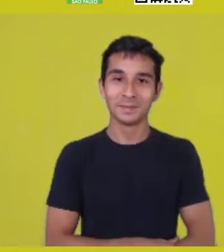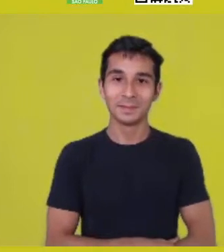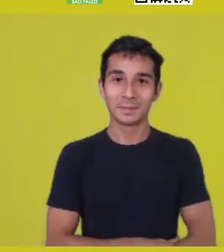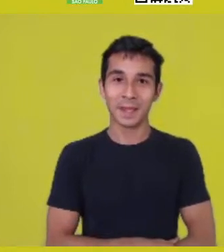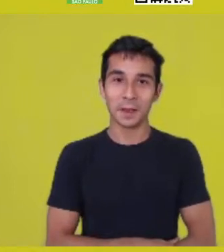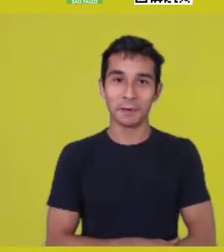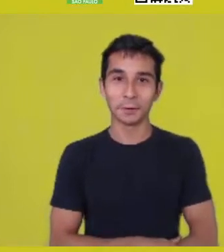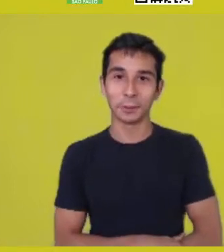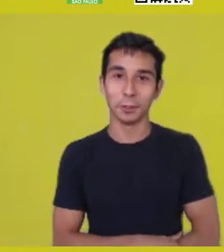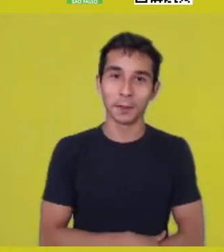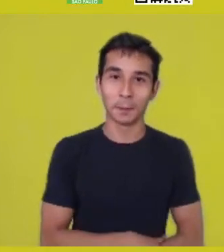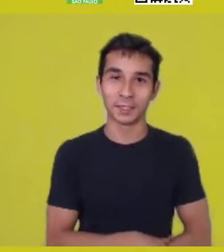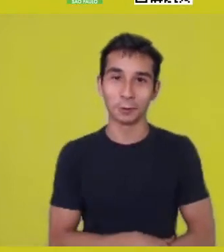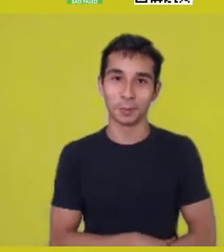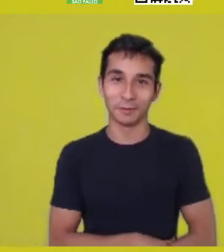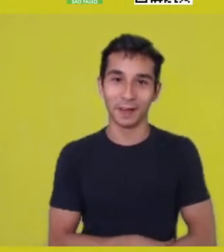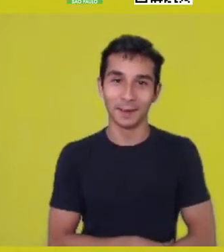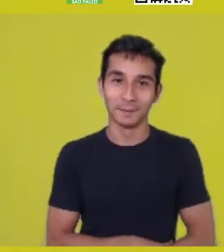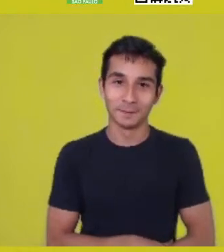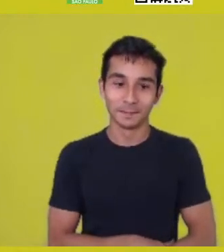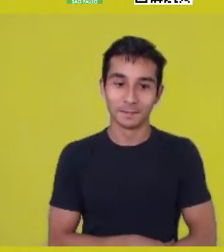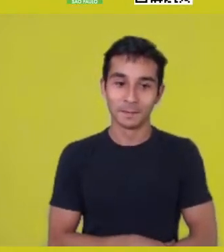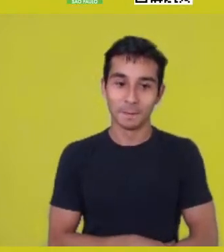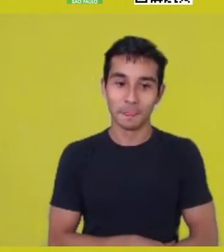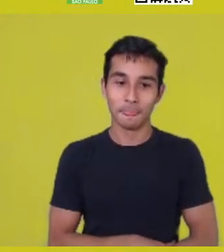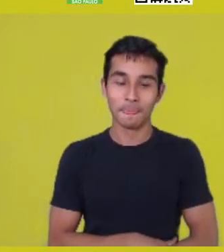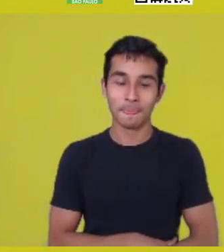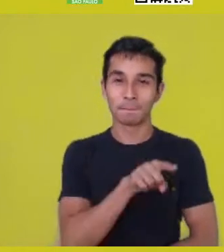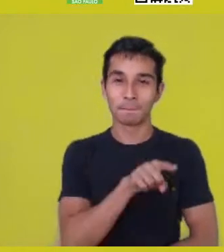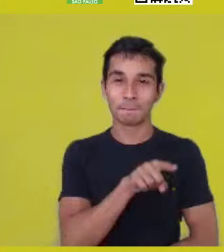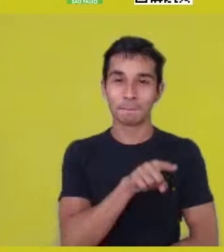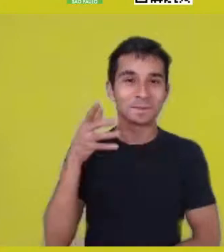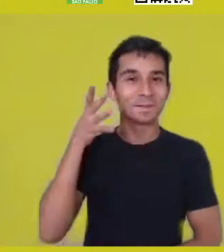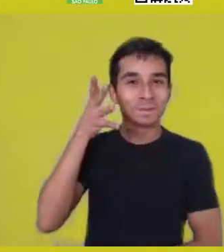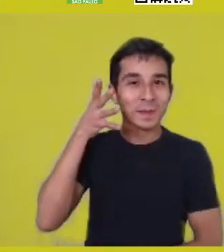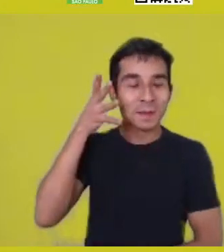I’ve been saying that many arrows have been fired.